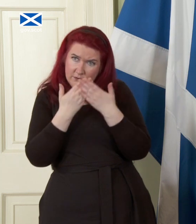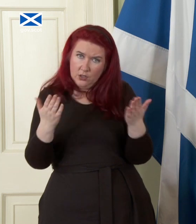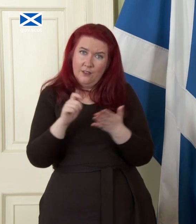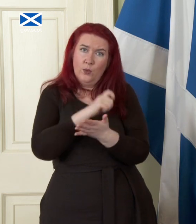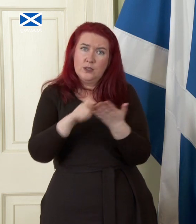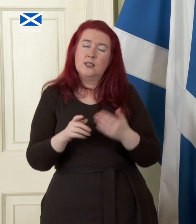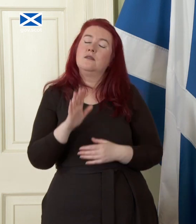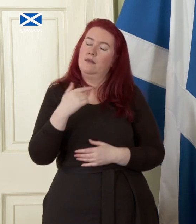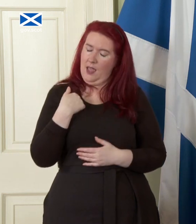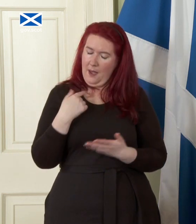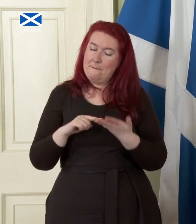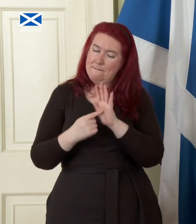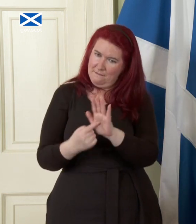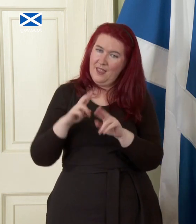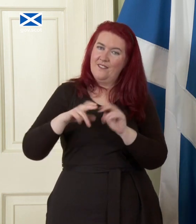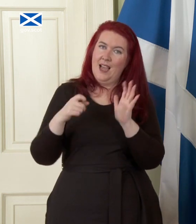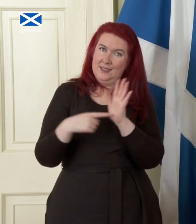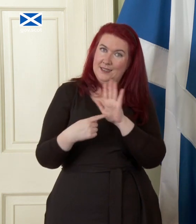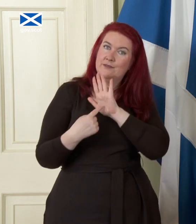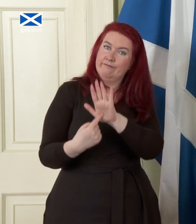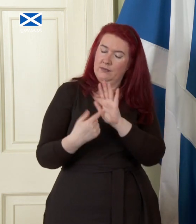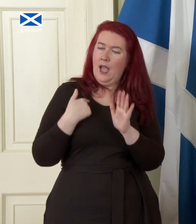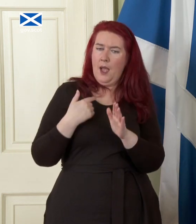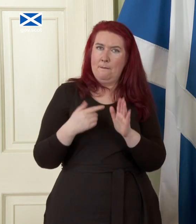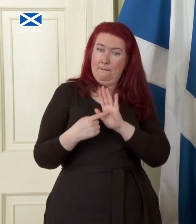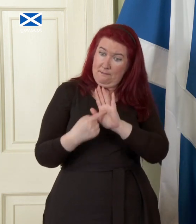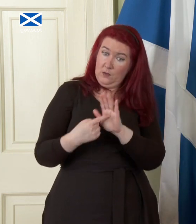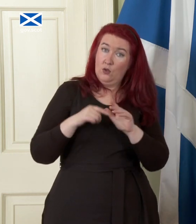of Voters I'm setting out a responsible process that which we would go through